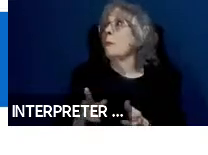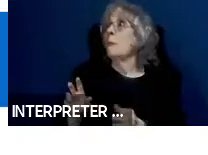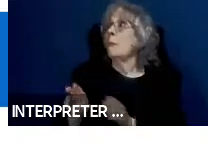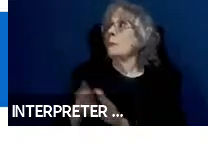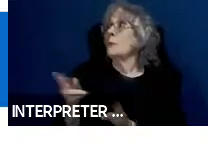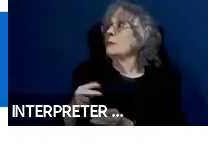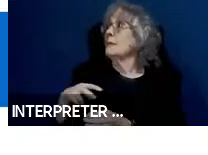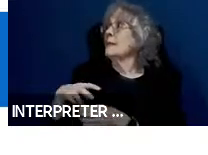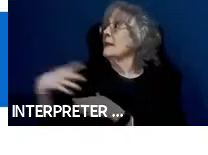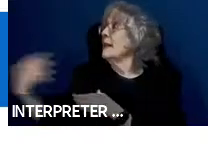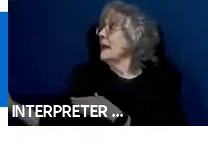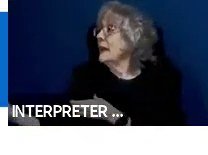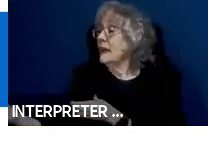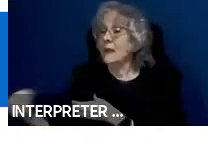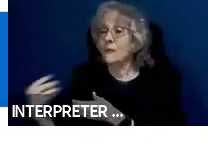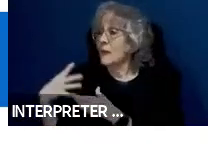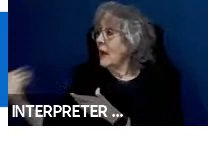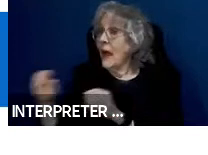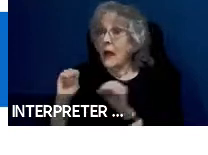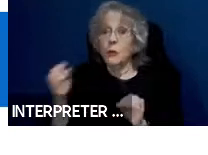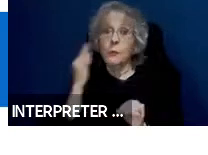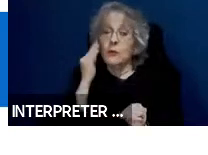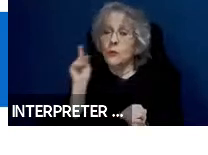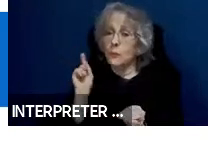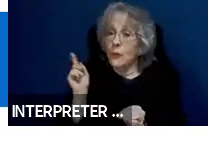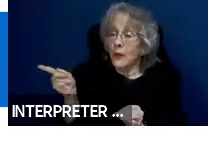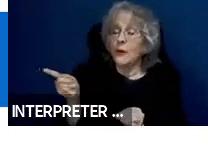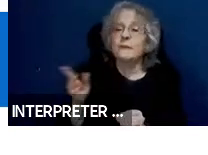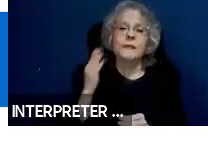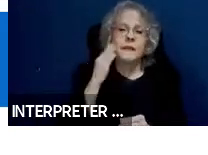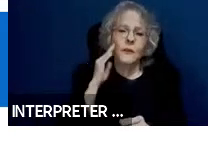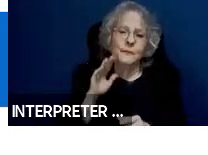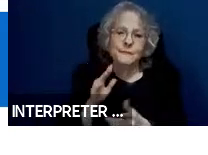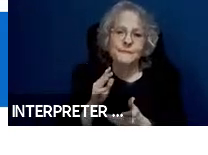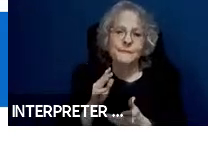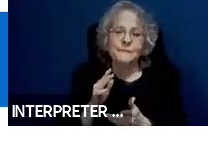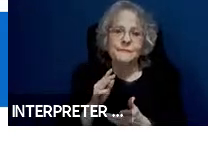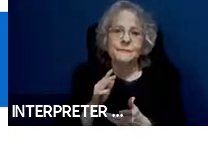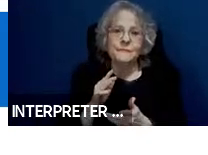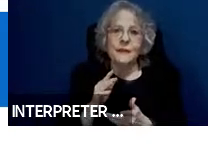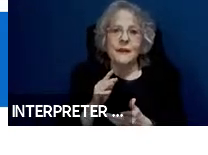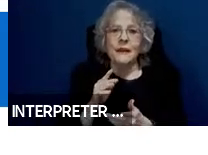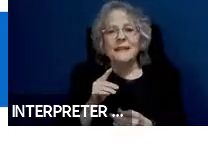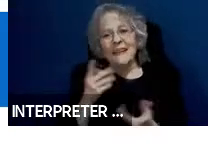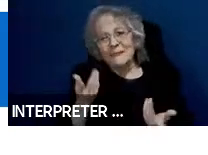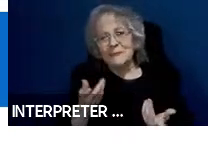and nobody knows where the person is. It is kind of a variation on package delivery but with extra